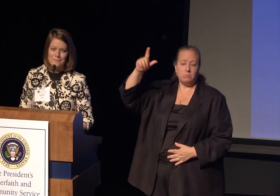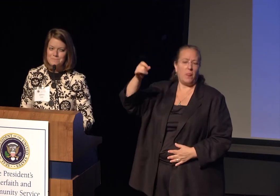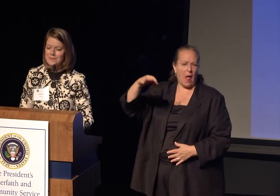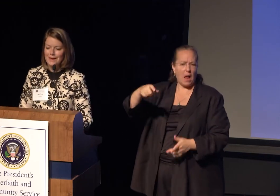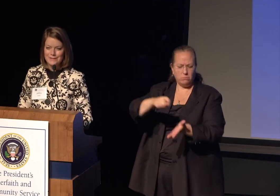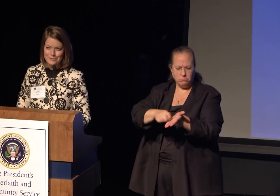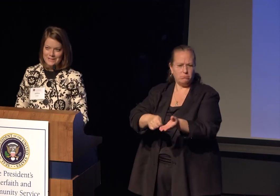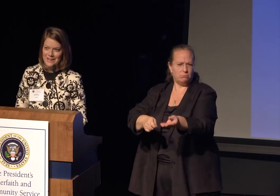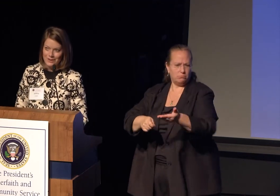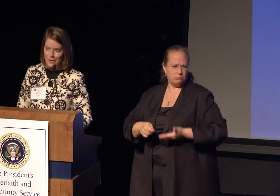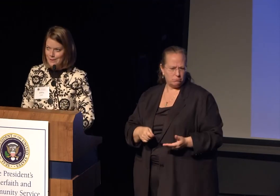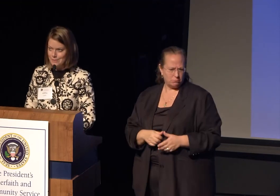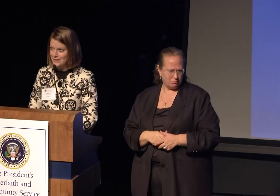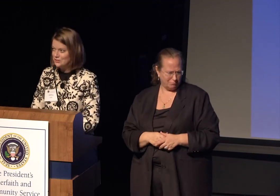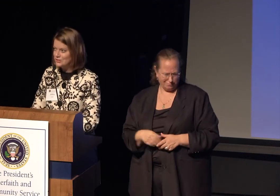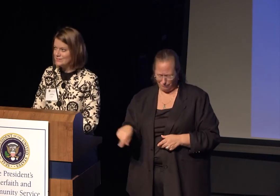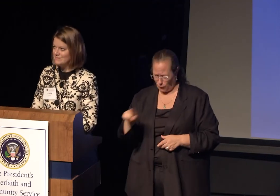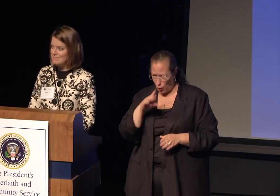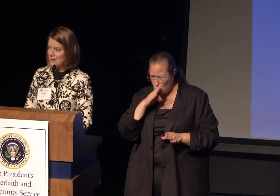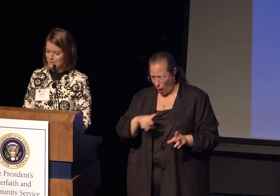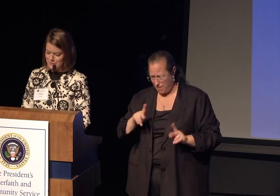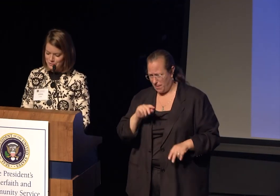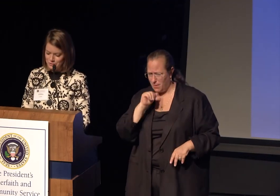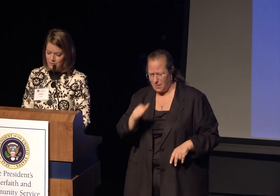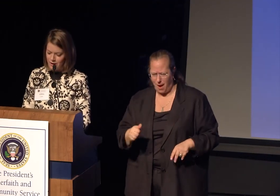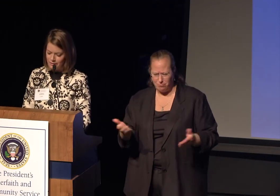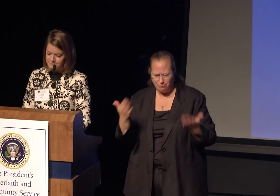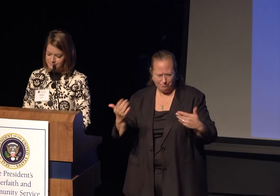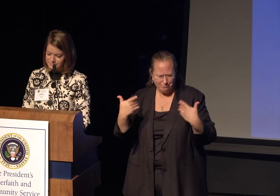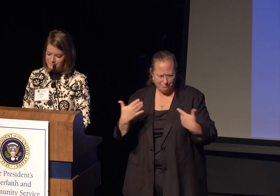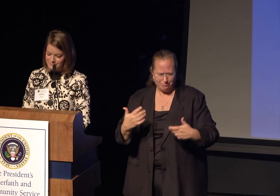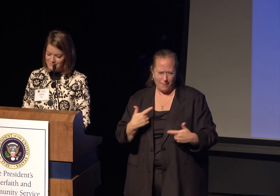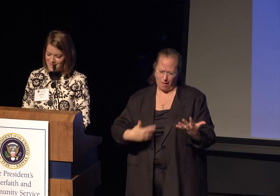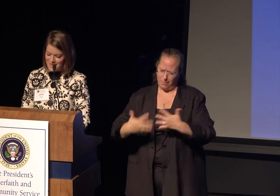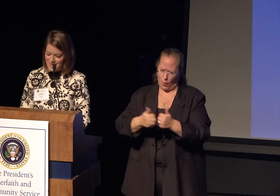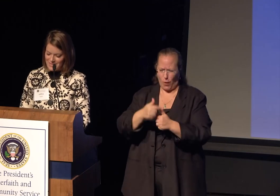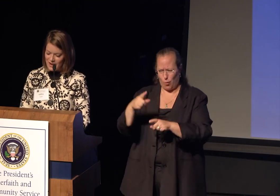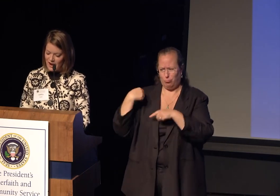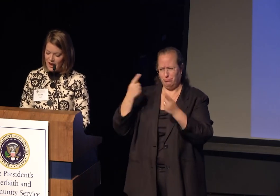I know you're not a quiet bunch.